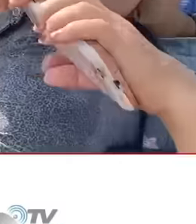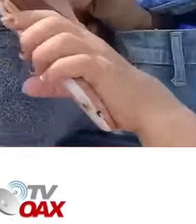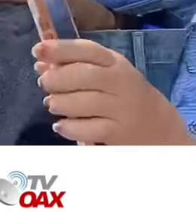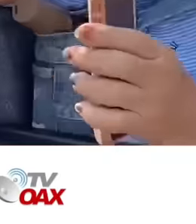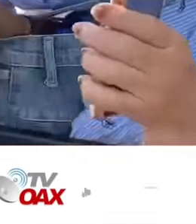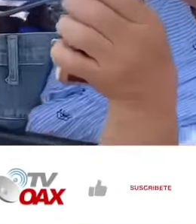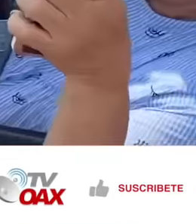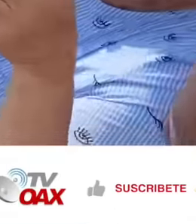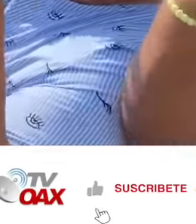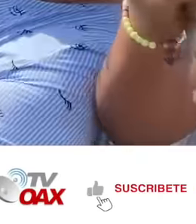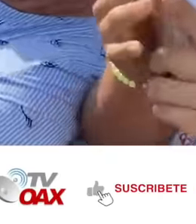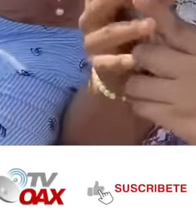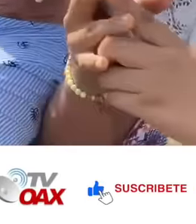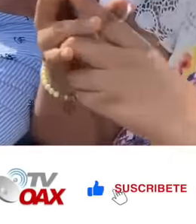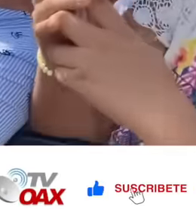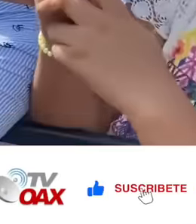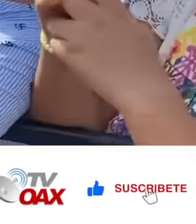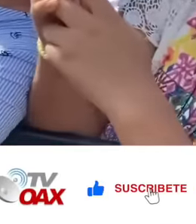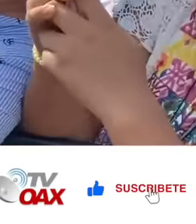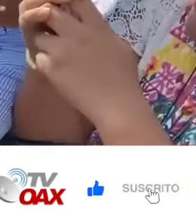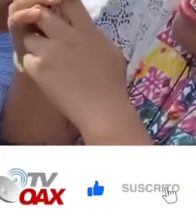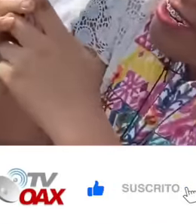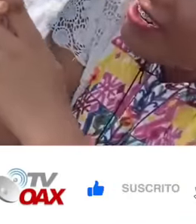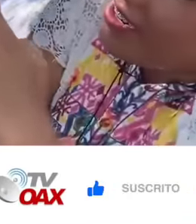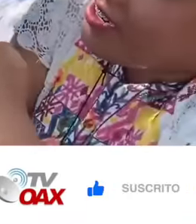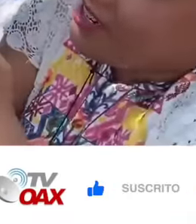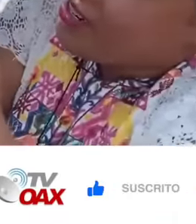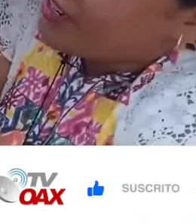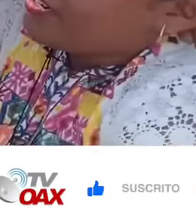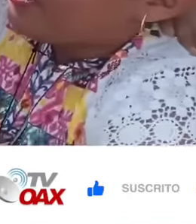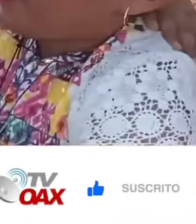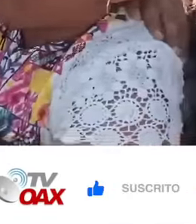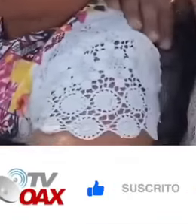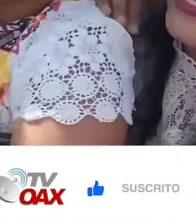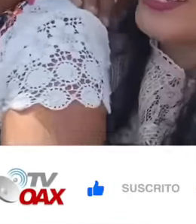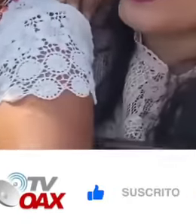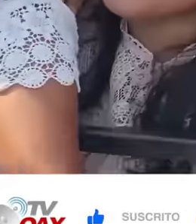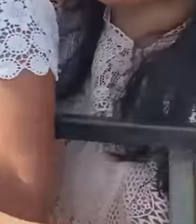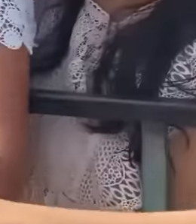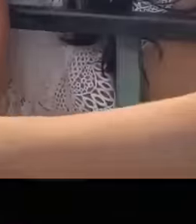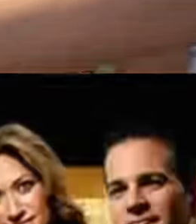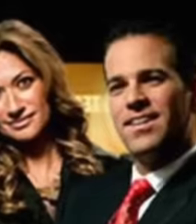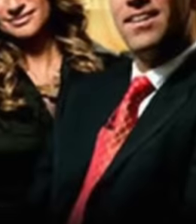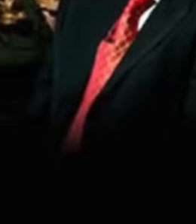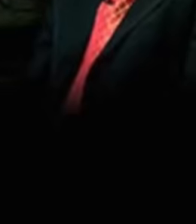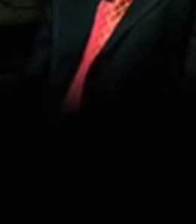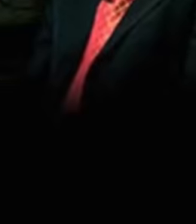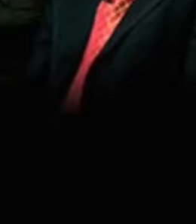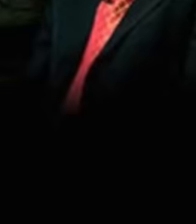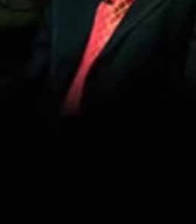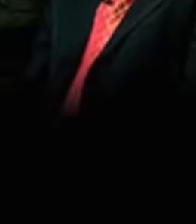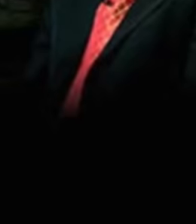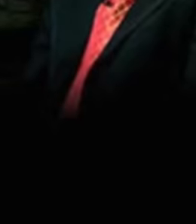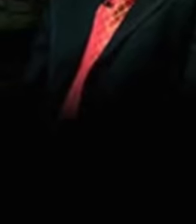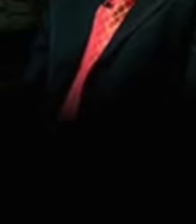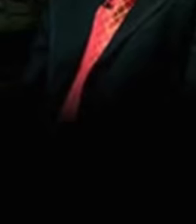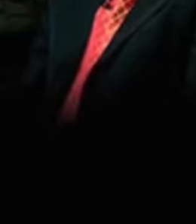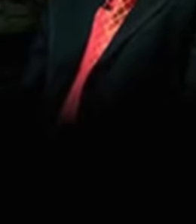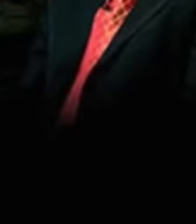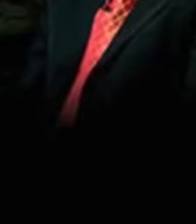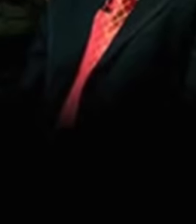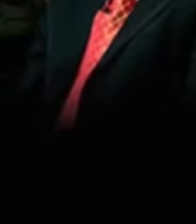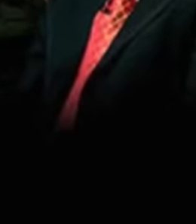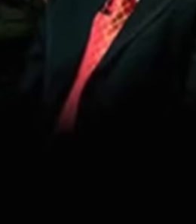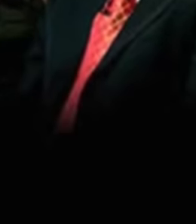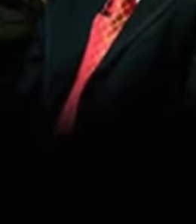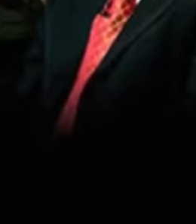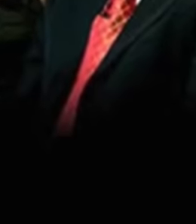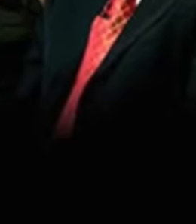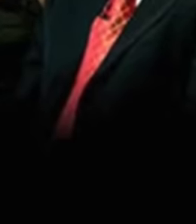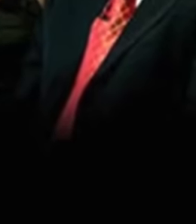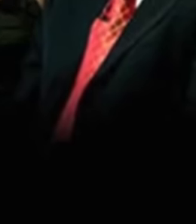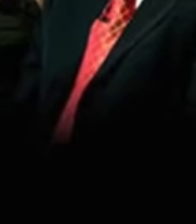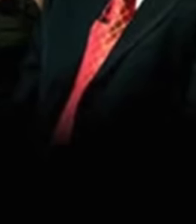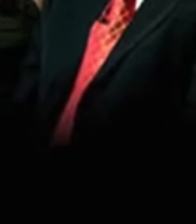Mexico in the face of this, many are seeking to damage the image and reputation of the president so that